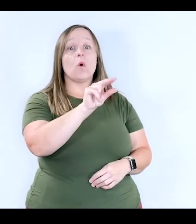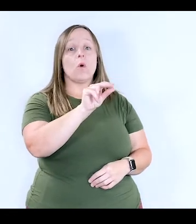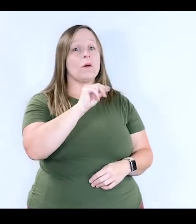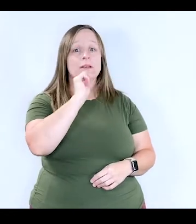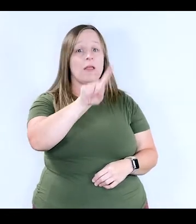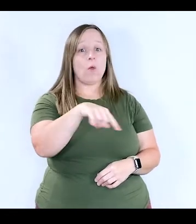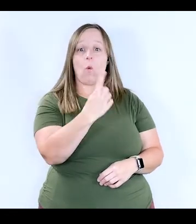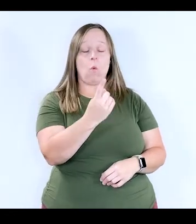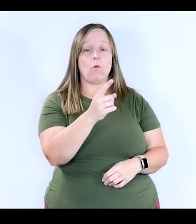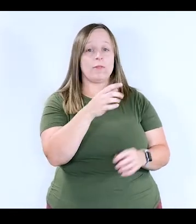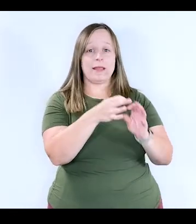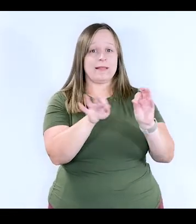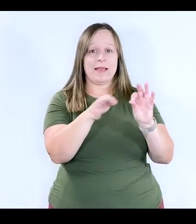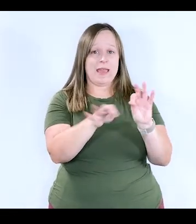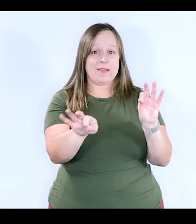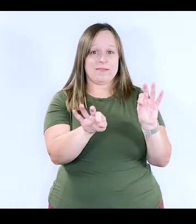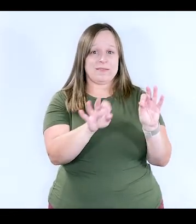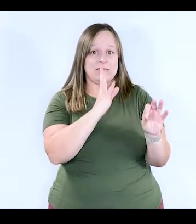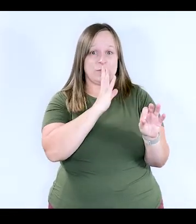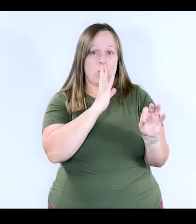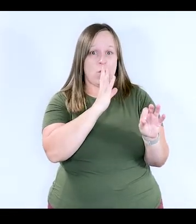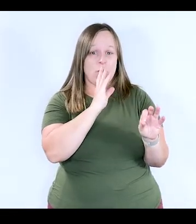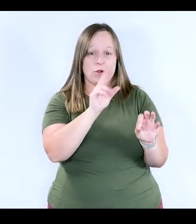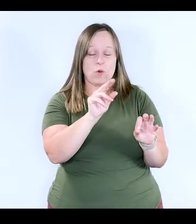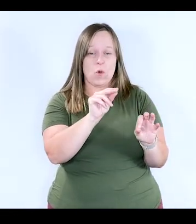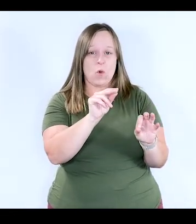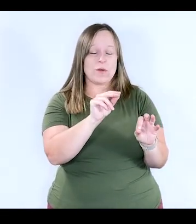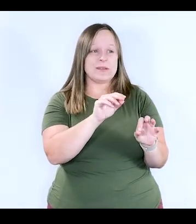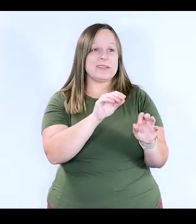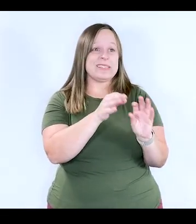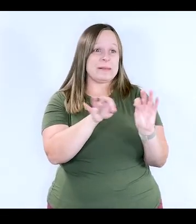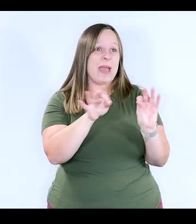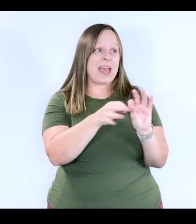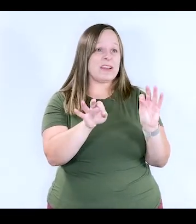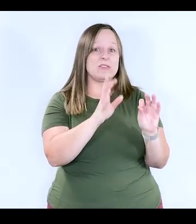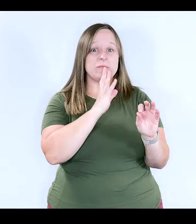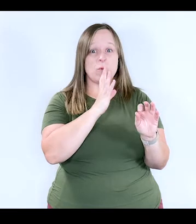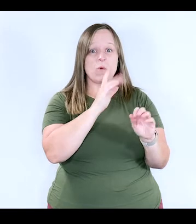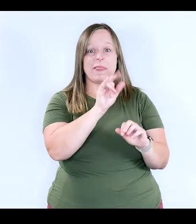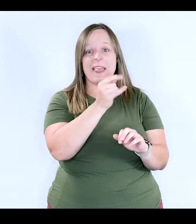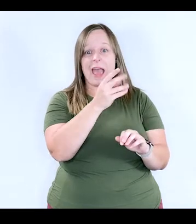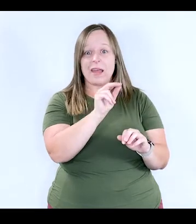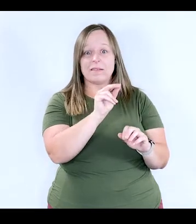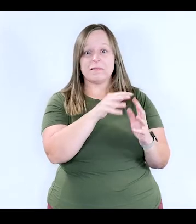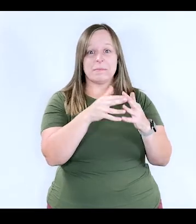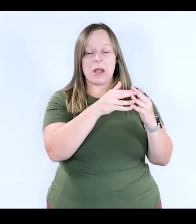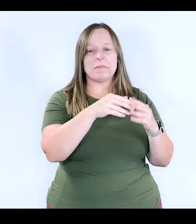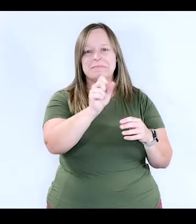This is not the only language that is spoken. Spanish is spoken in Latin America.